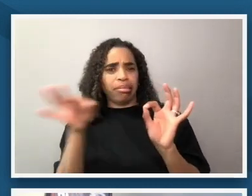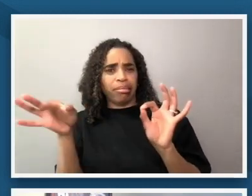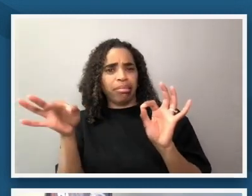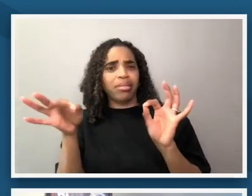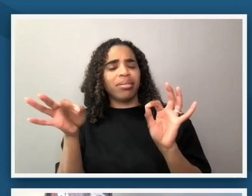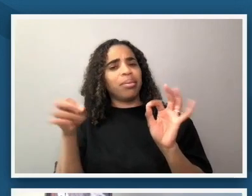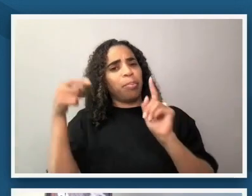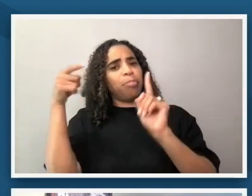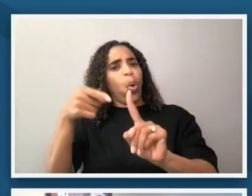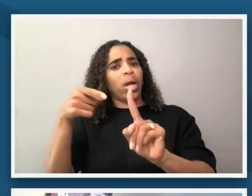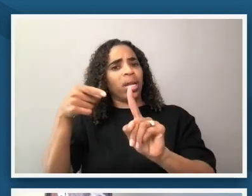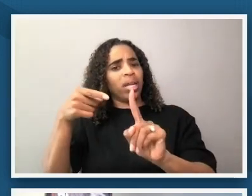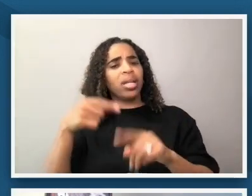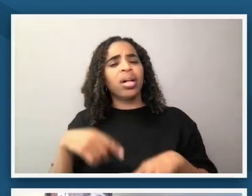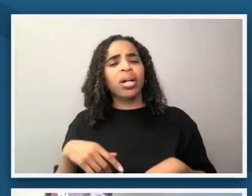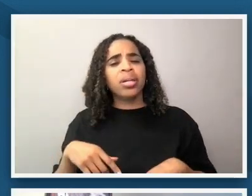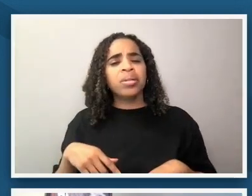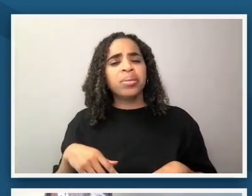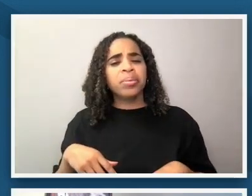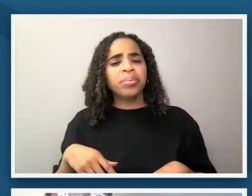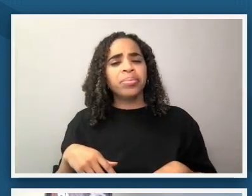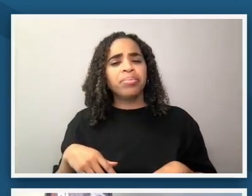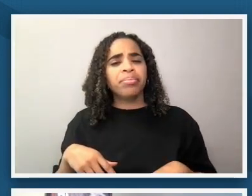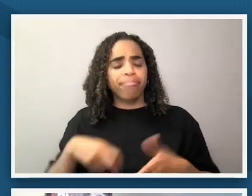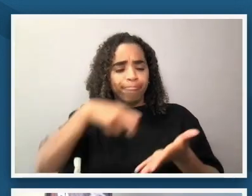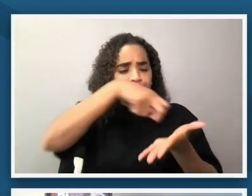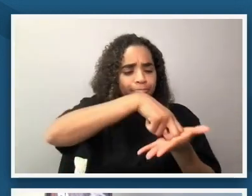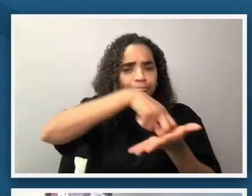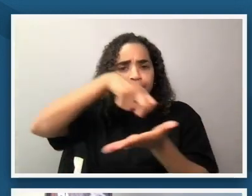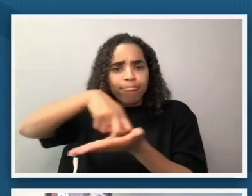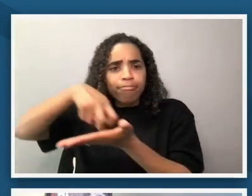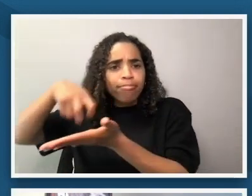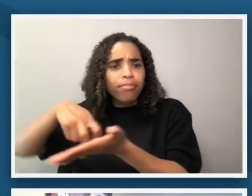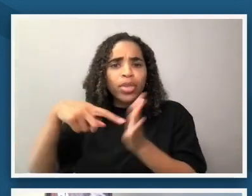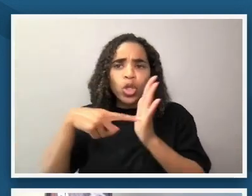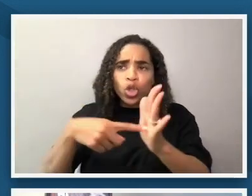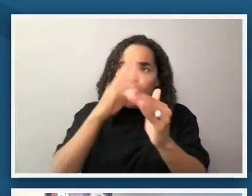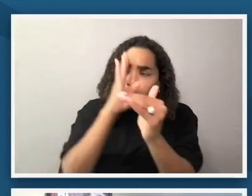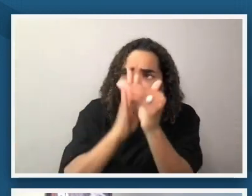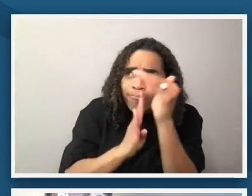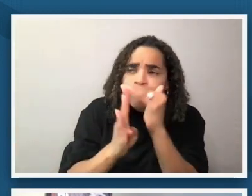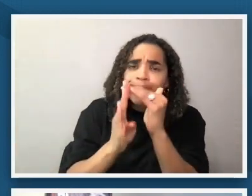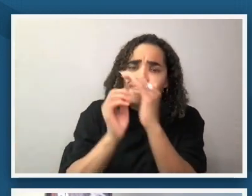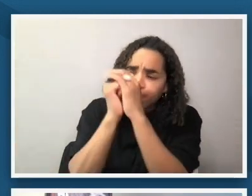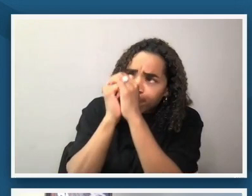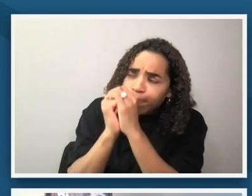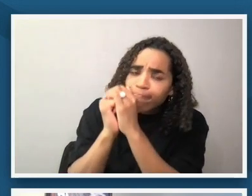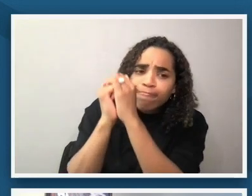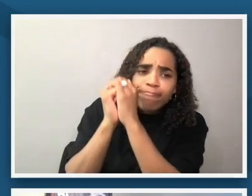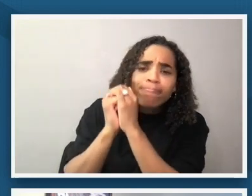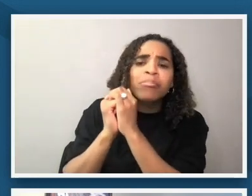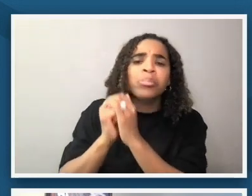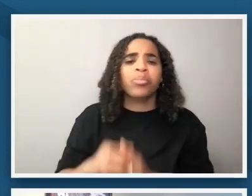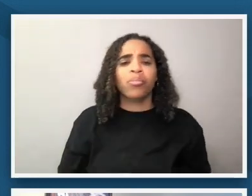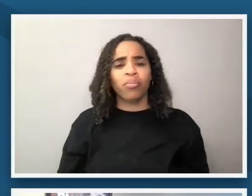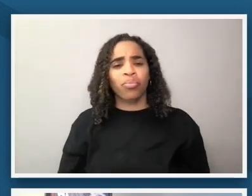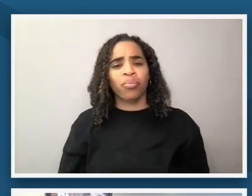and there is uh it's a pose of perhaps humbleness and prayer